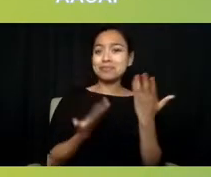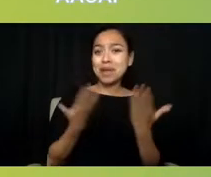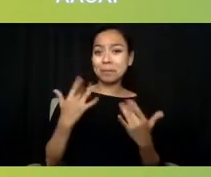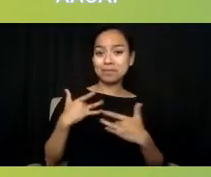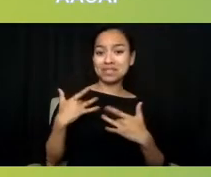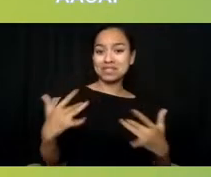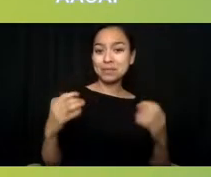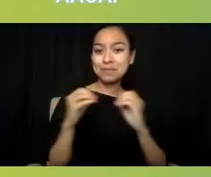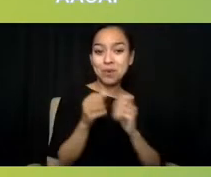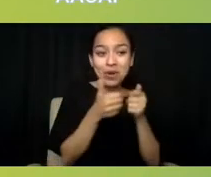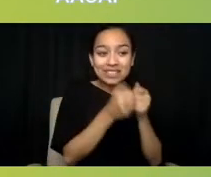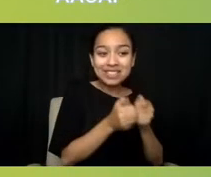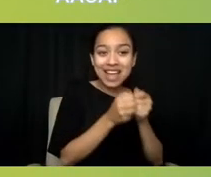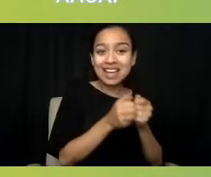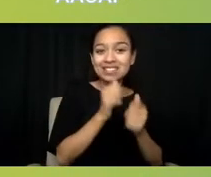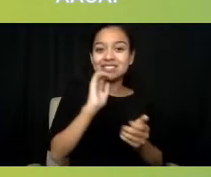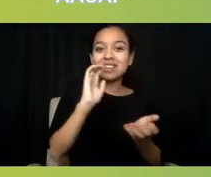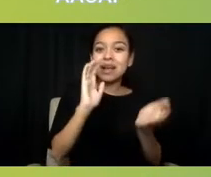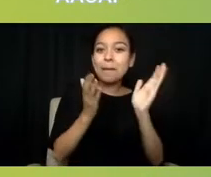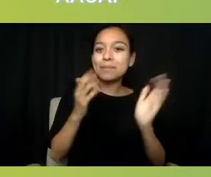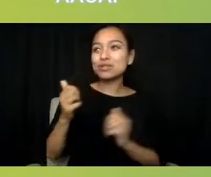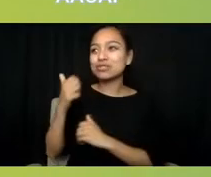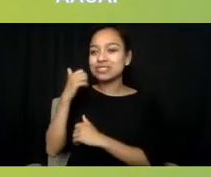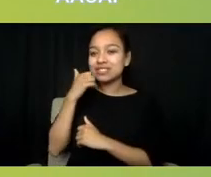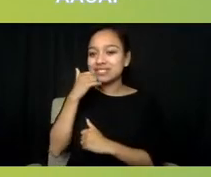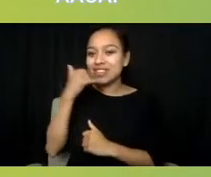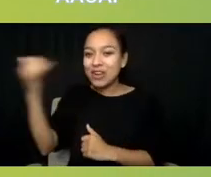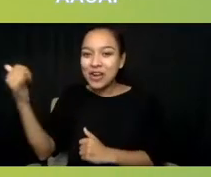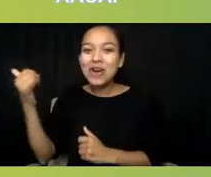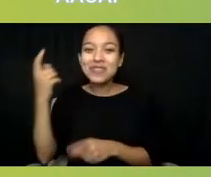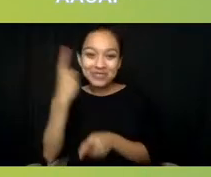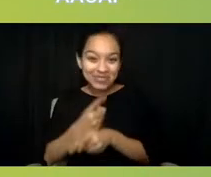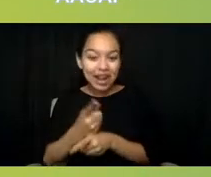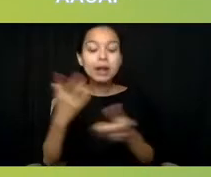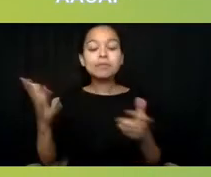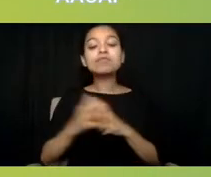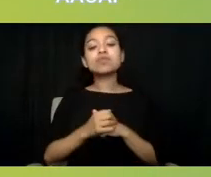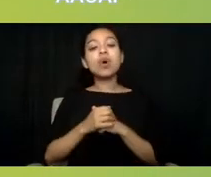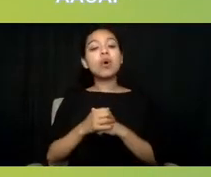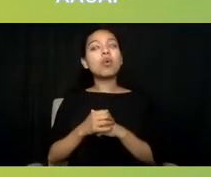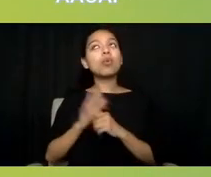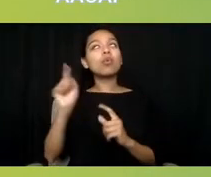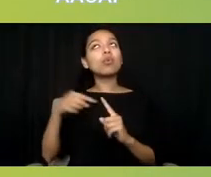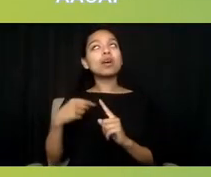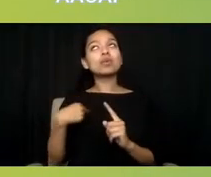So I think when we look at equity as it relates to 988,